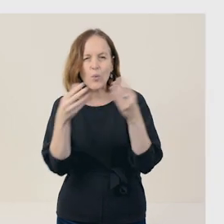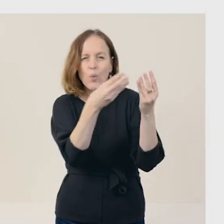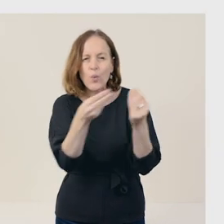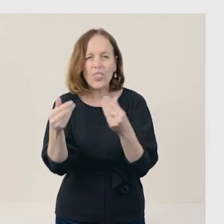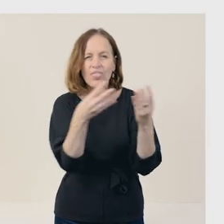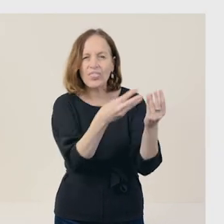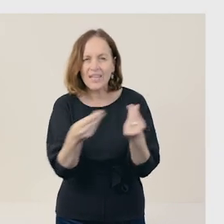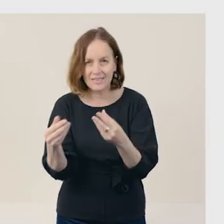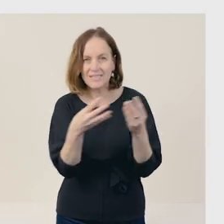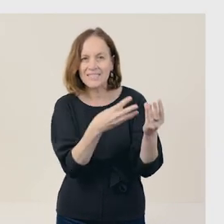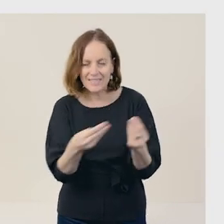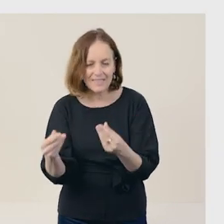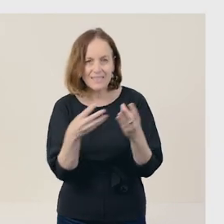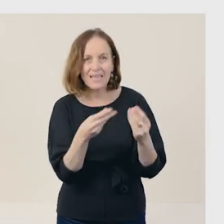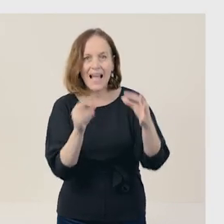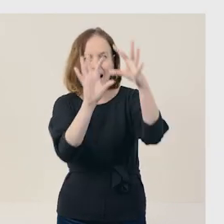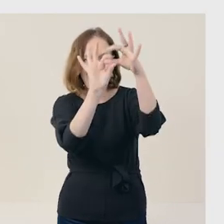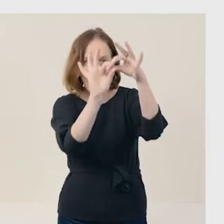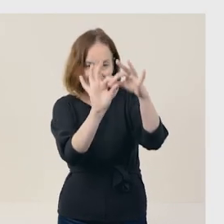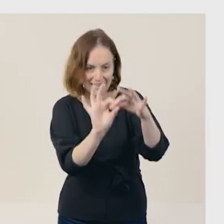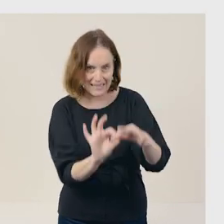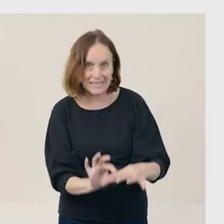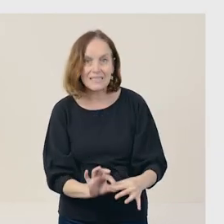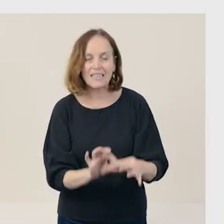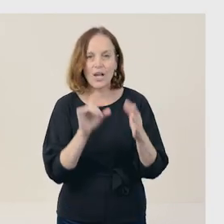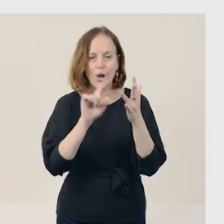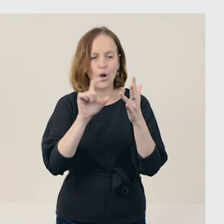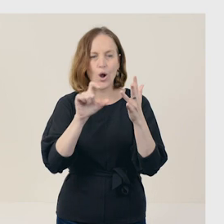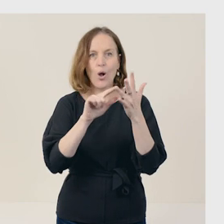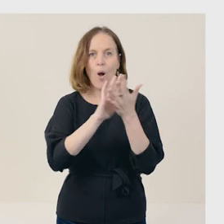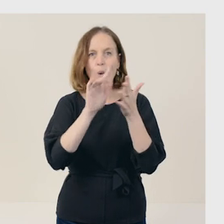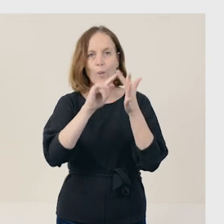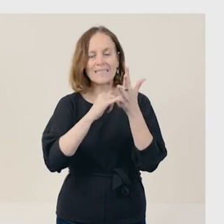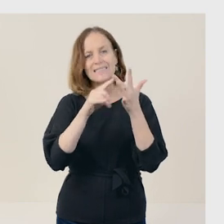Cohesive devices are language features, words used in texts,